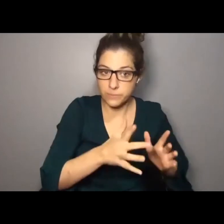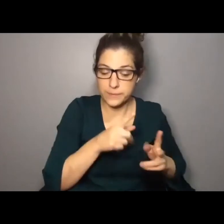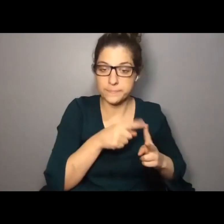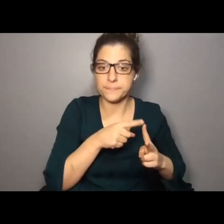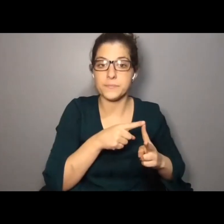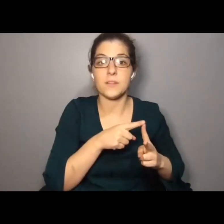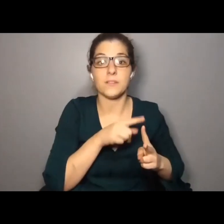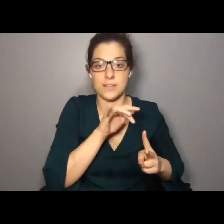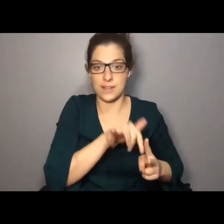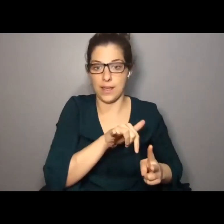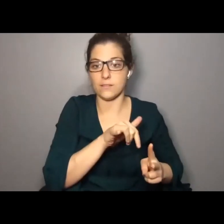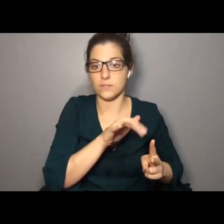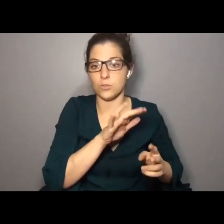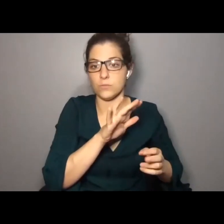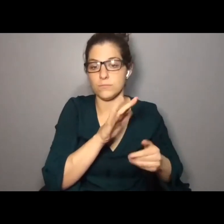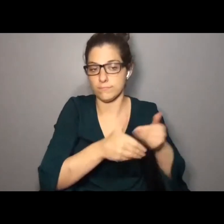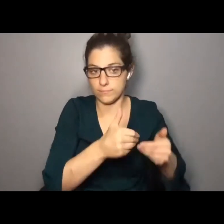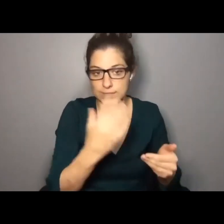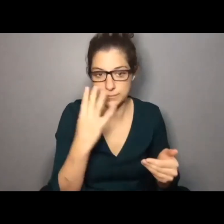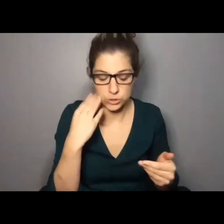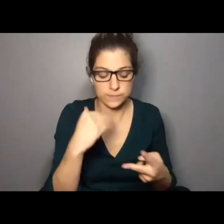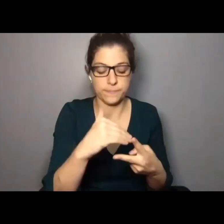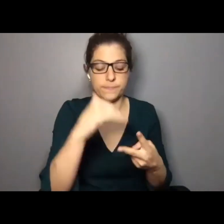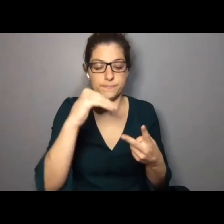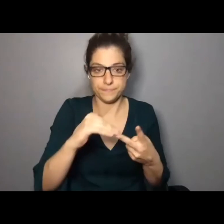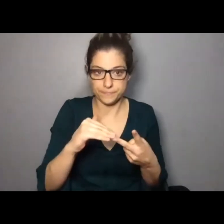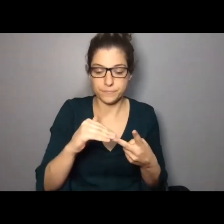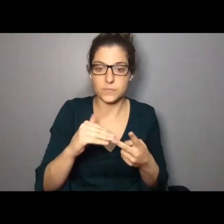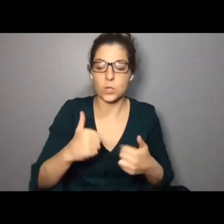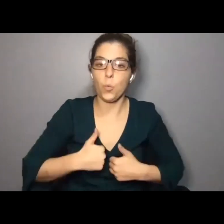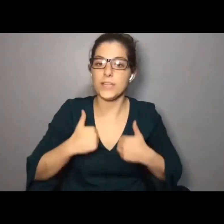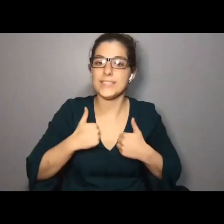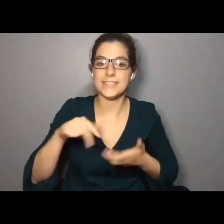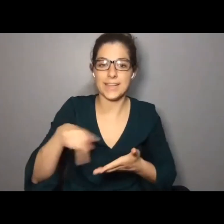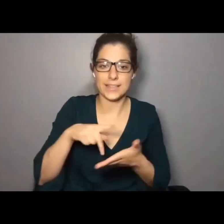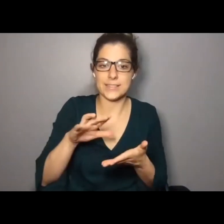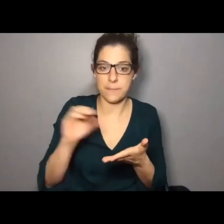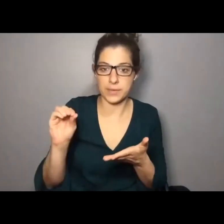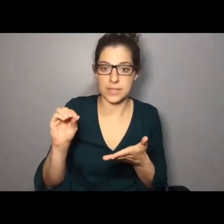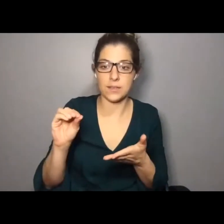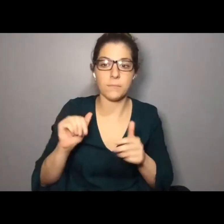so there's that to wage through. We also have a resident Dance Company that, you know, performs and